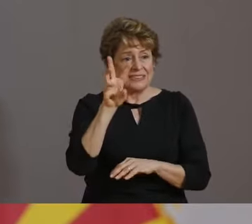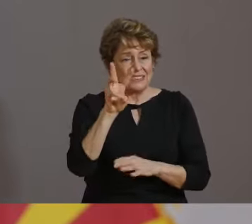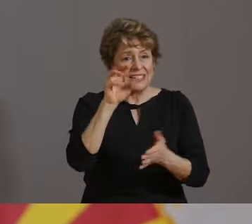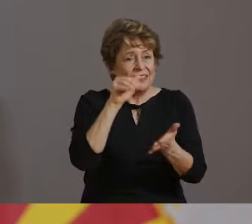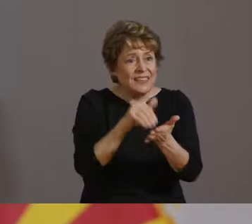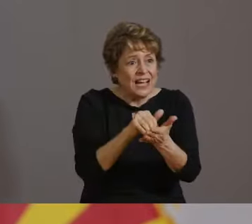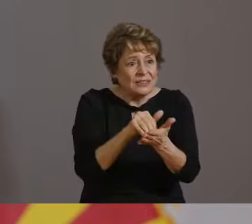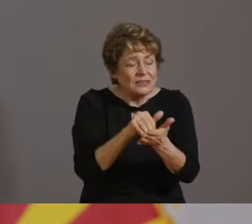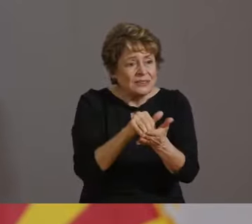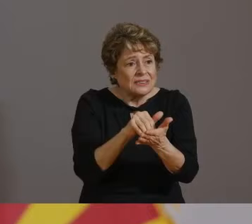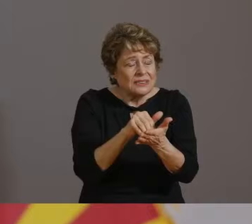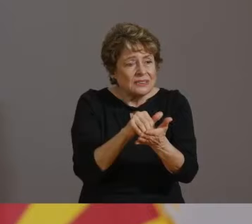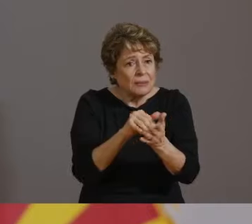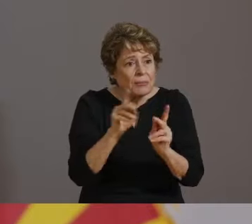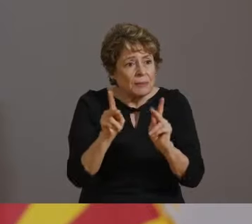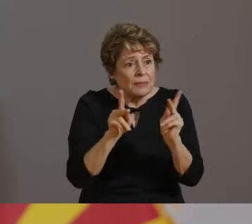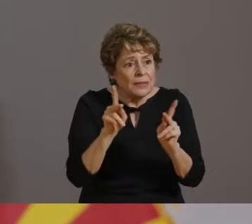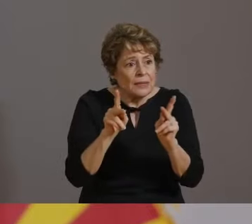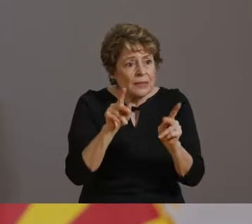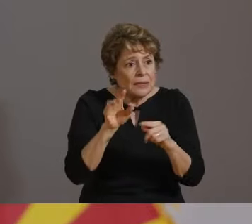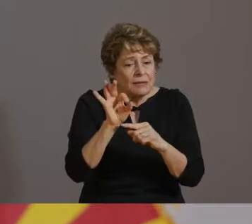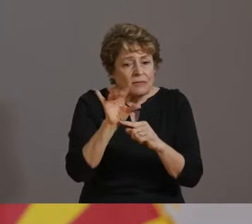WAS SEARCHING FOR AN INFLUENZA TEST.